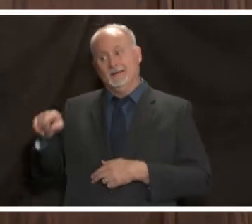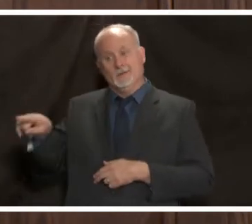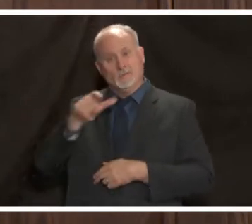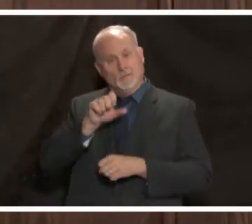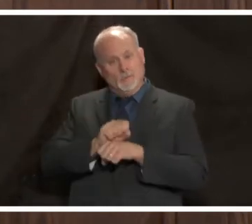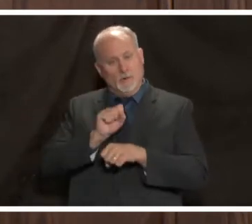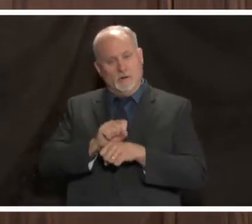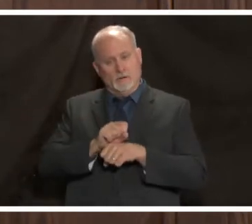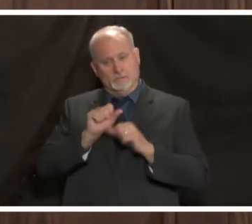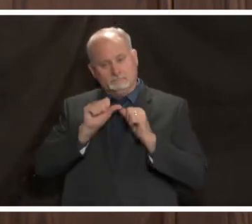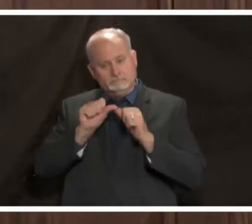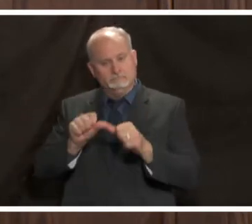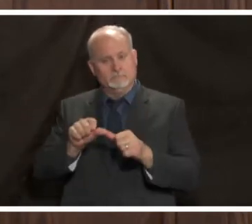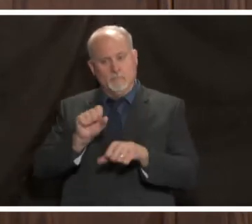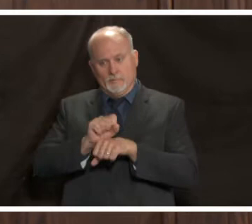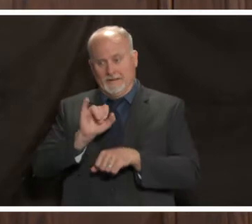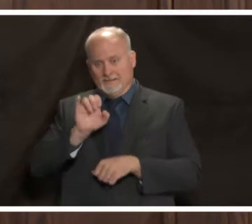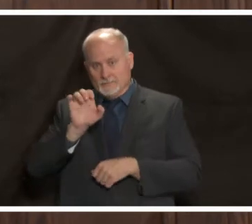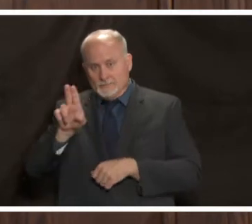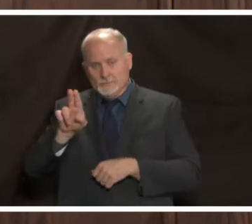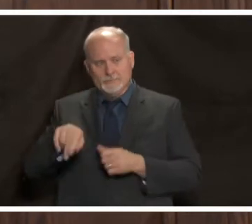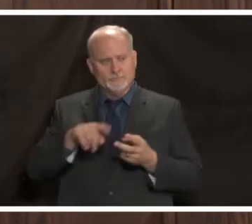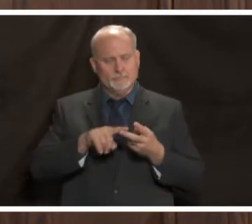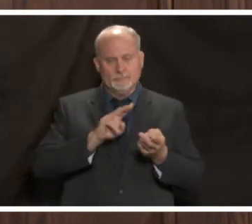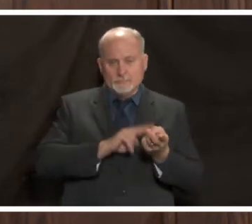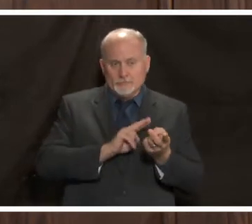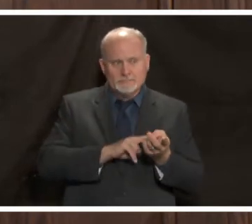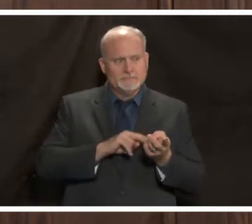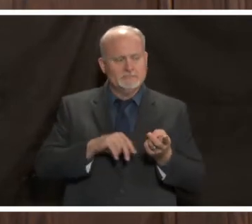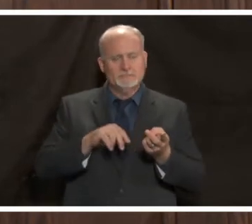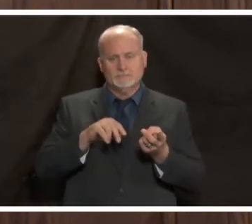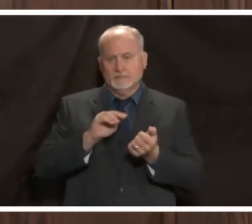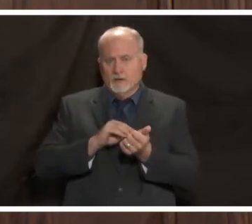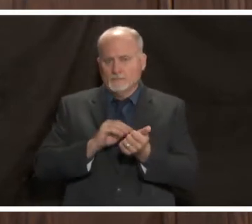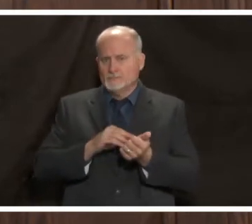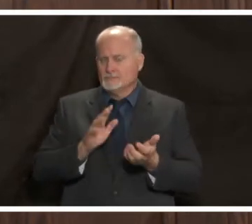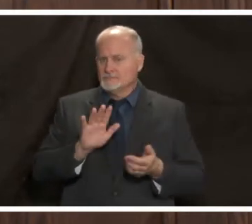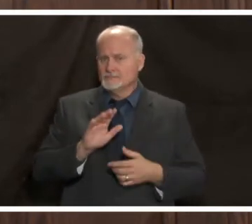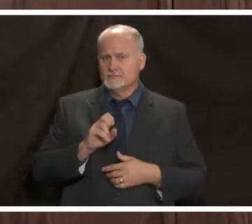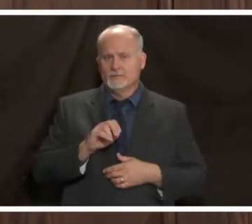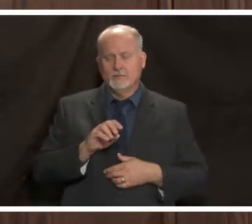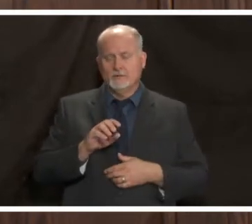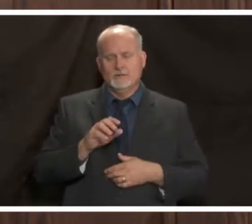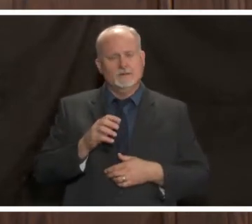hospital and the icus the nurses the providers so if we can work together